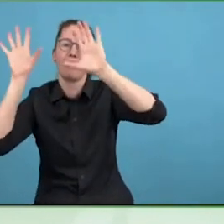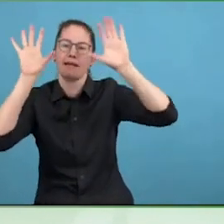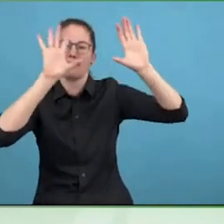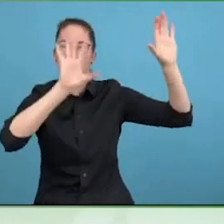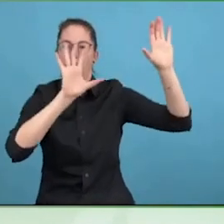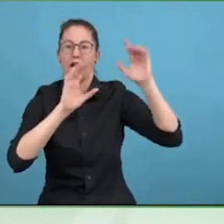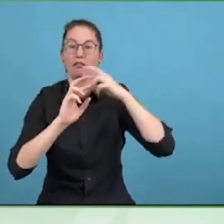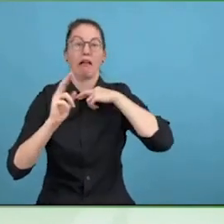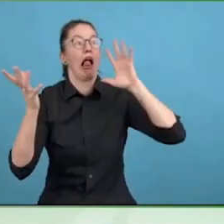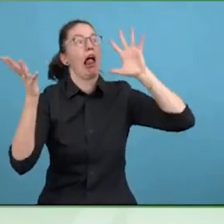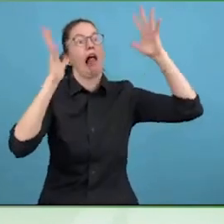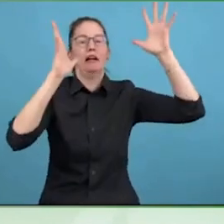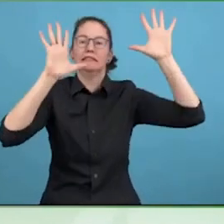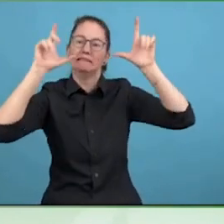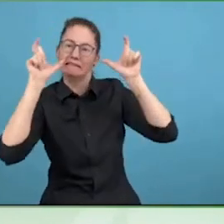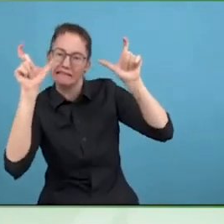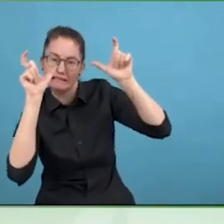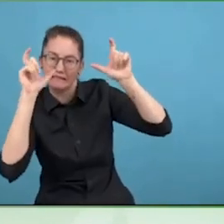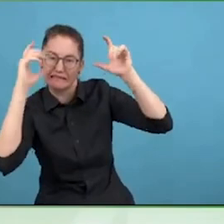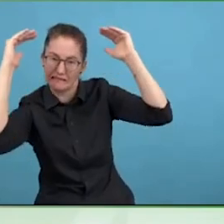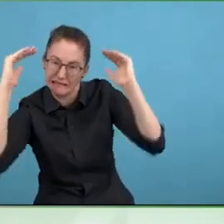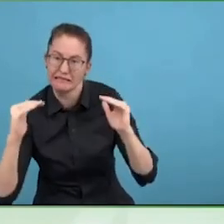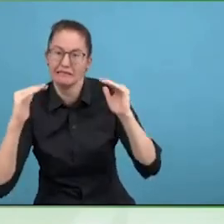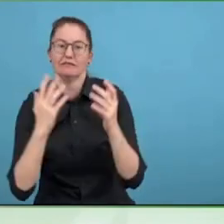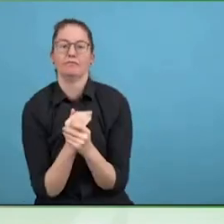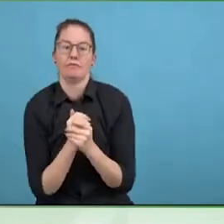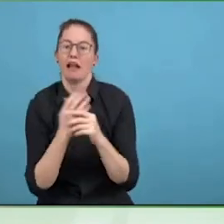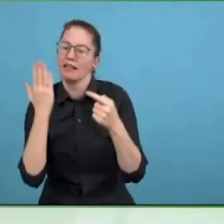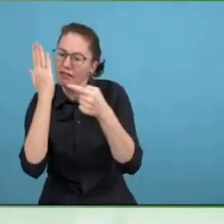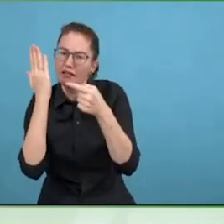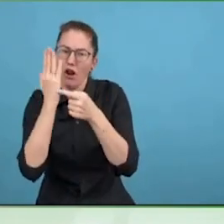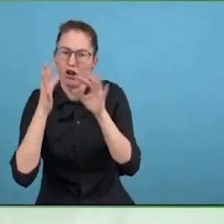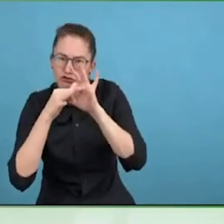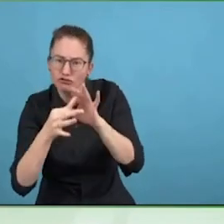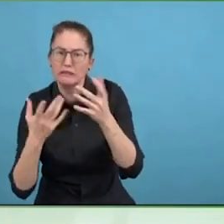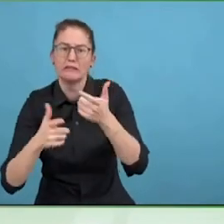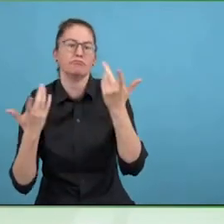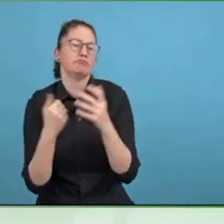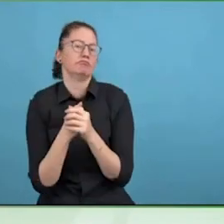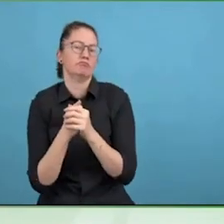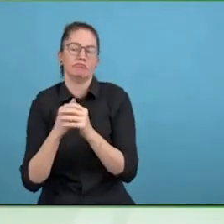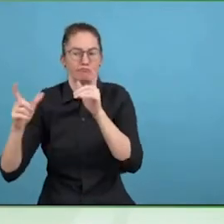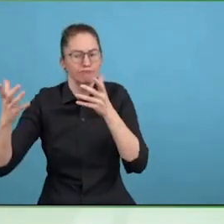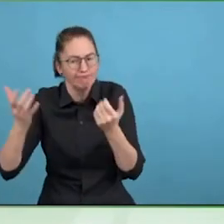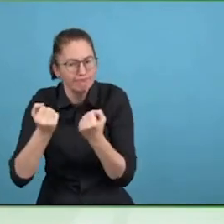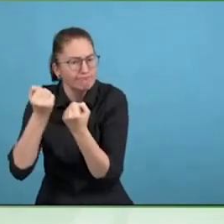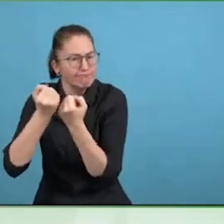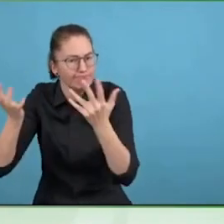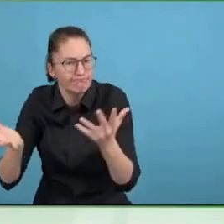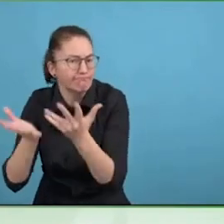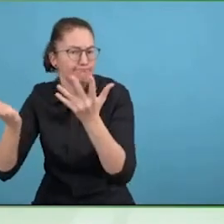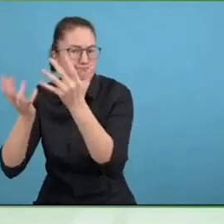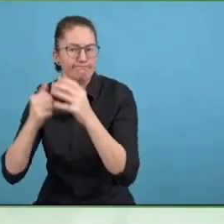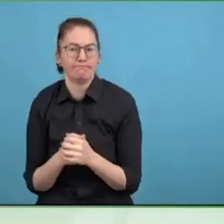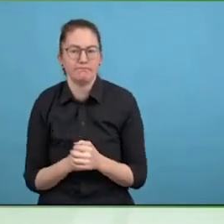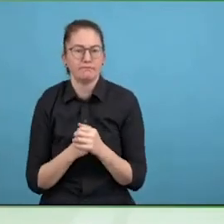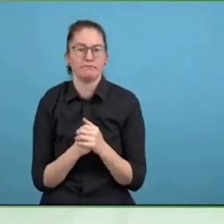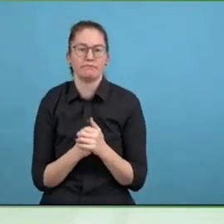so clearly, as part of our sustainability policies, this part